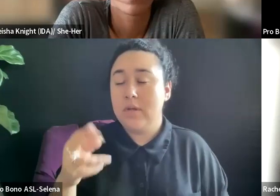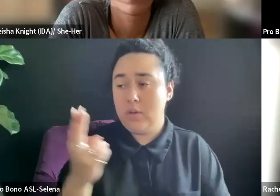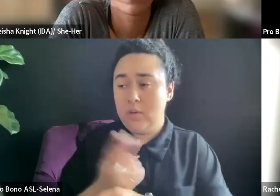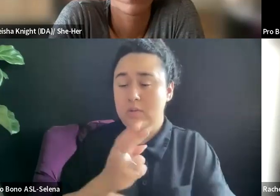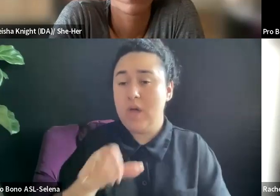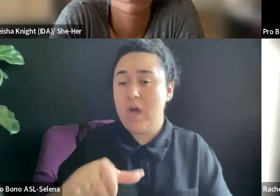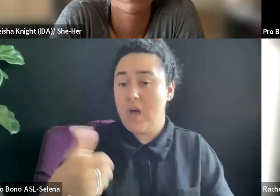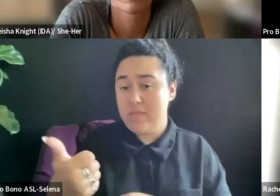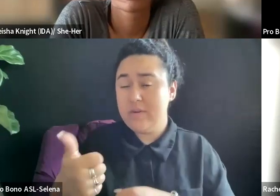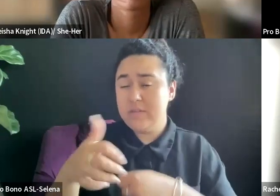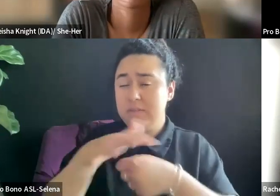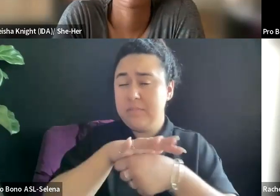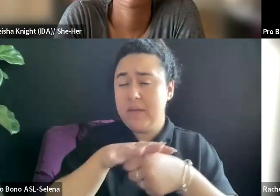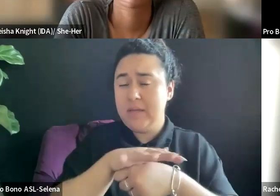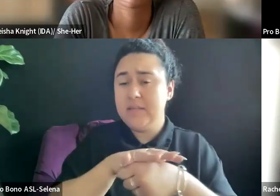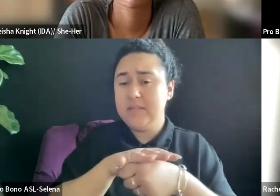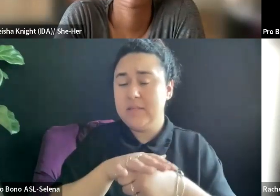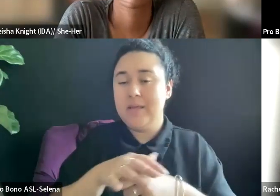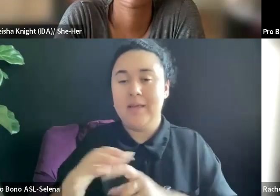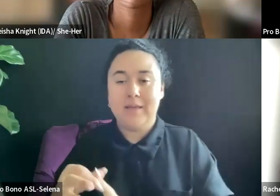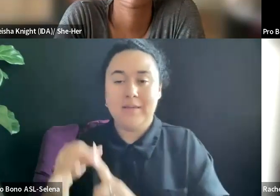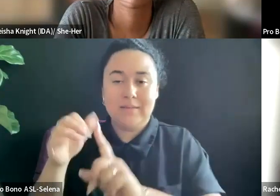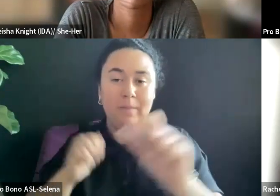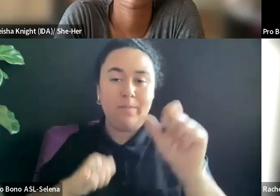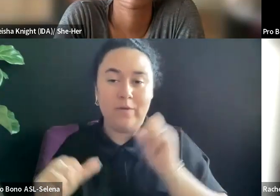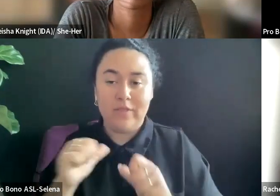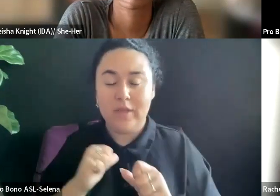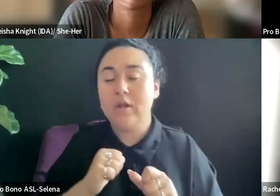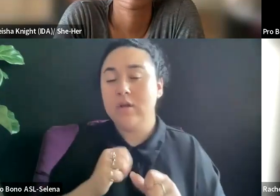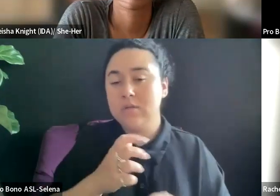ATTENTION, IS THAT THE QUESTION? YES.